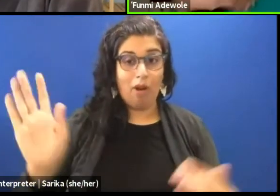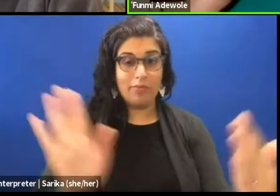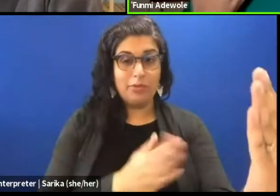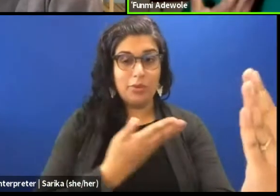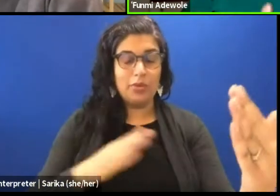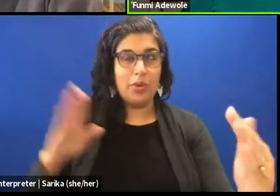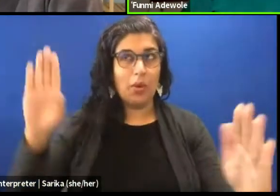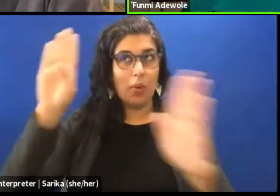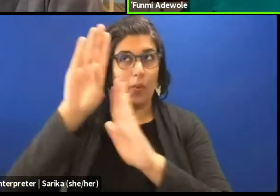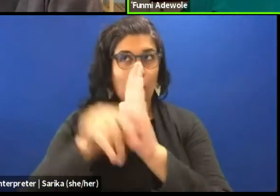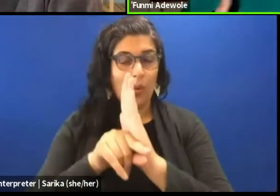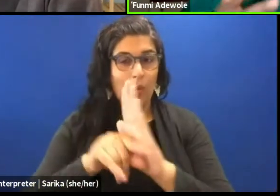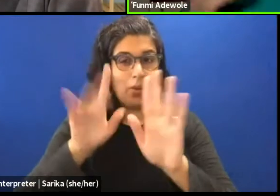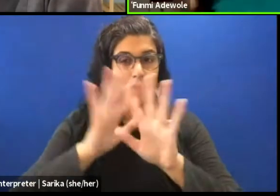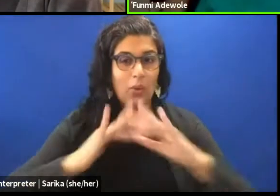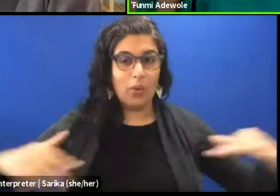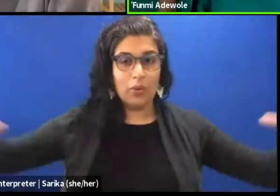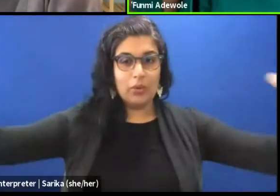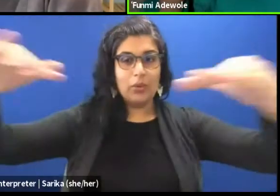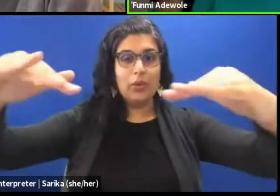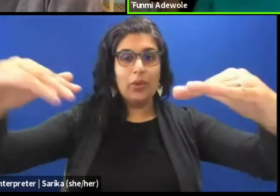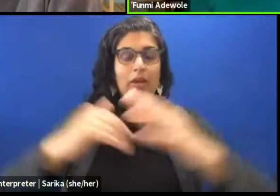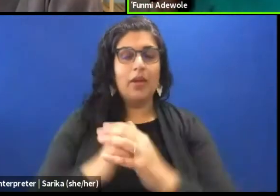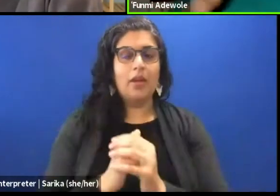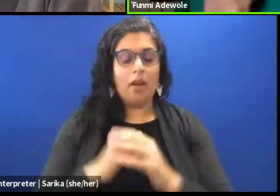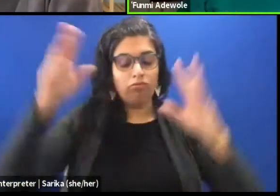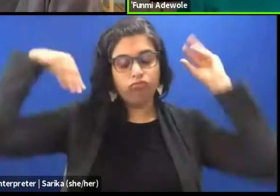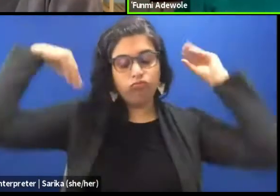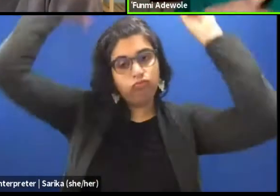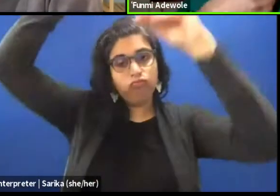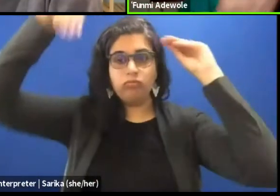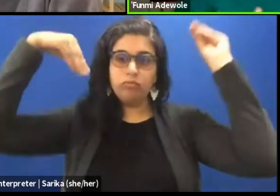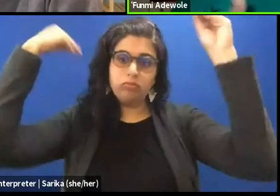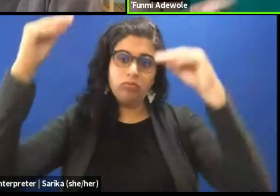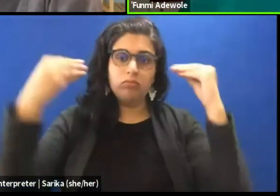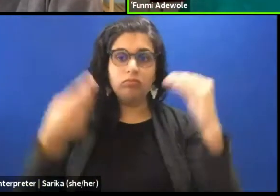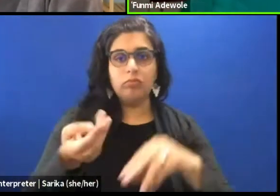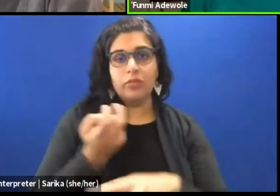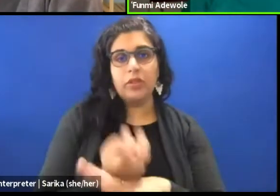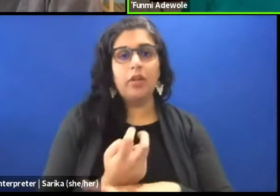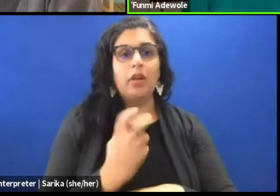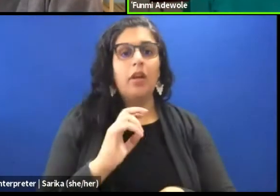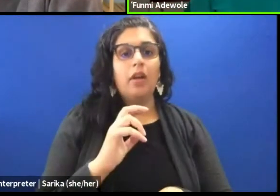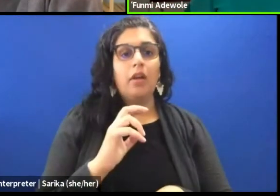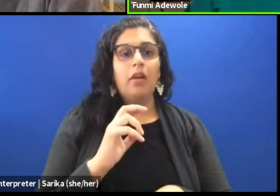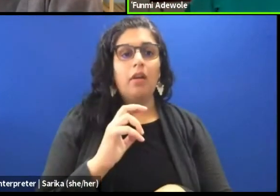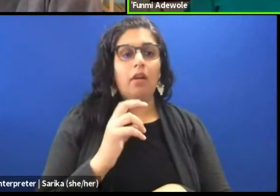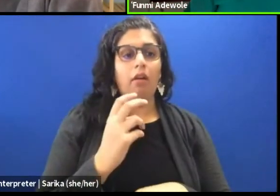And when she finishes and everybody is seated she gets up, and she starts to talking to the audience,